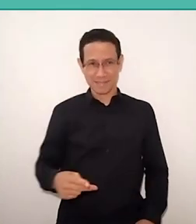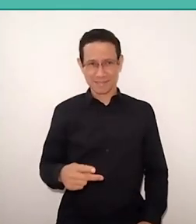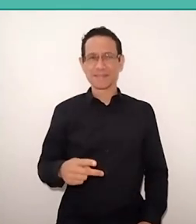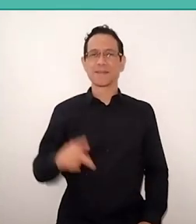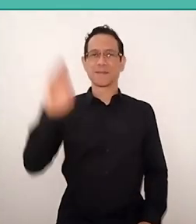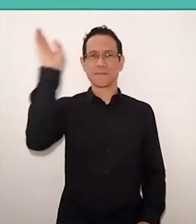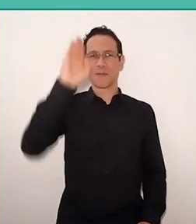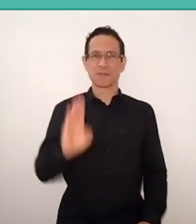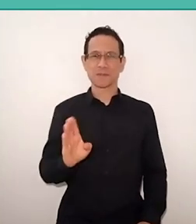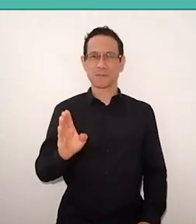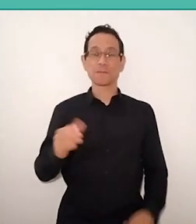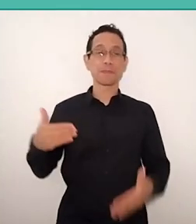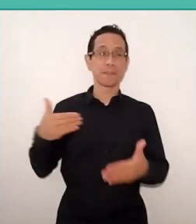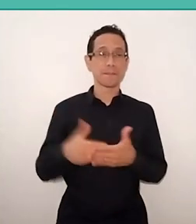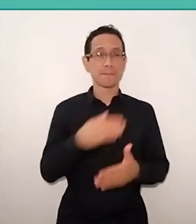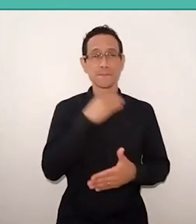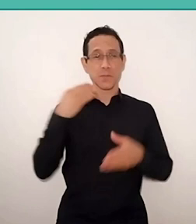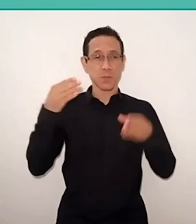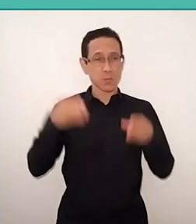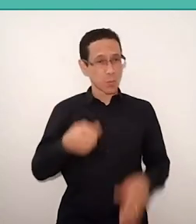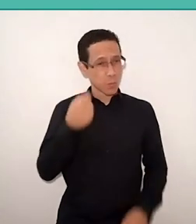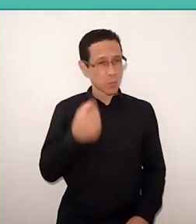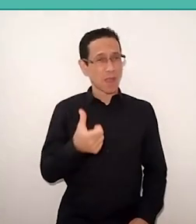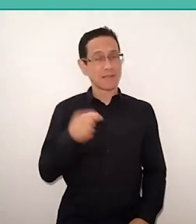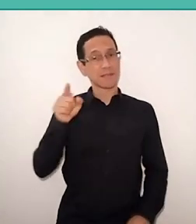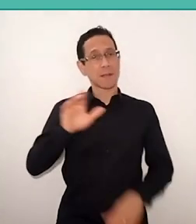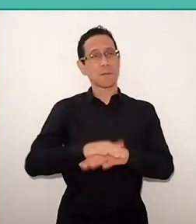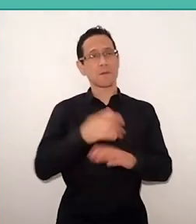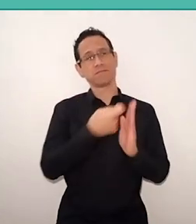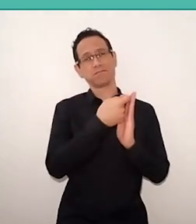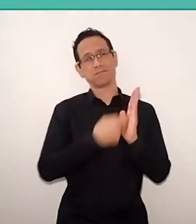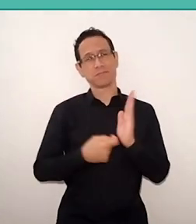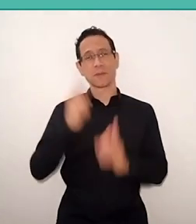Freire himself started writing who discovered his africanity